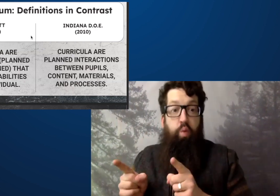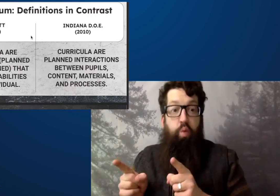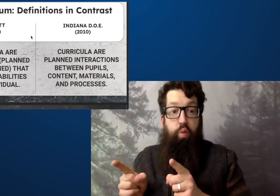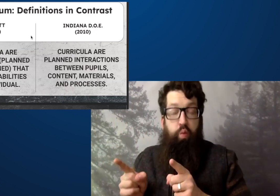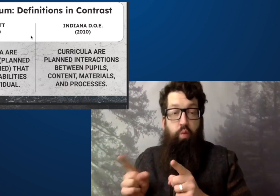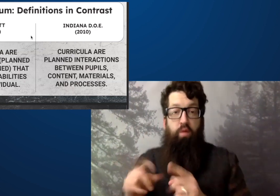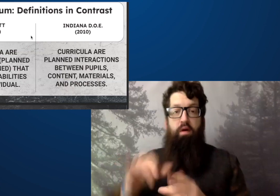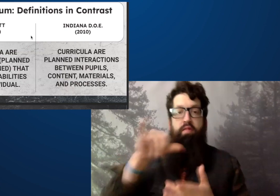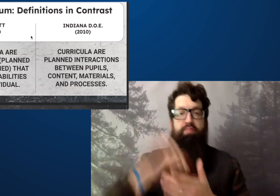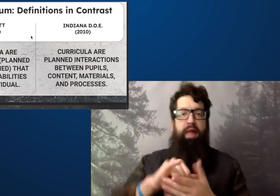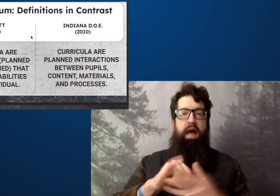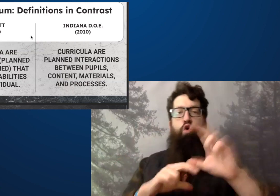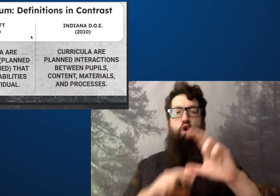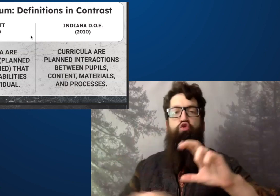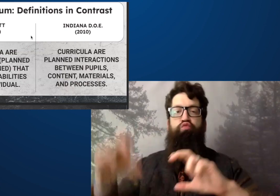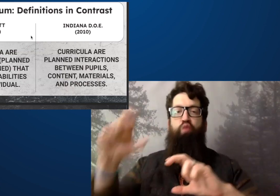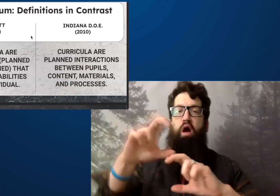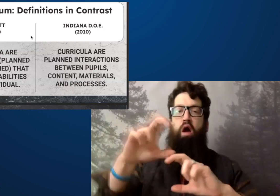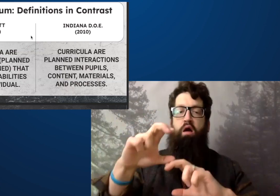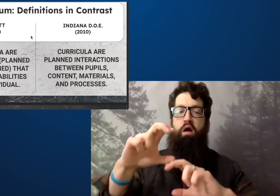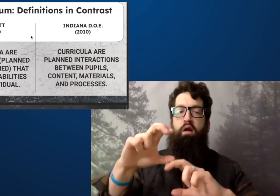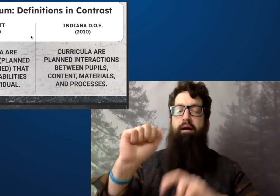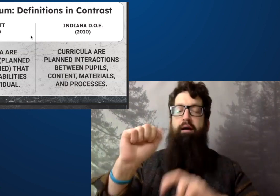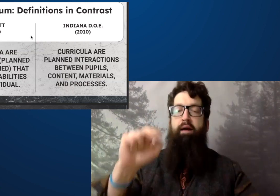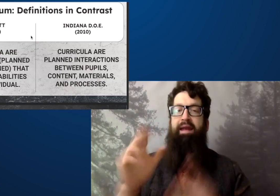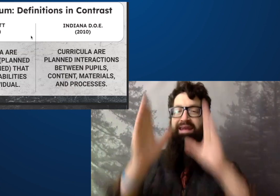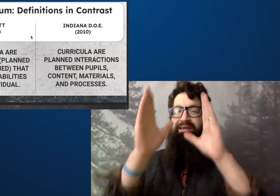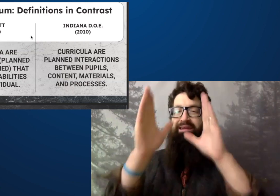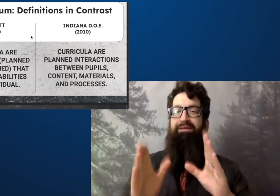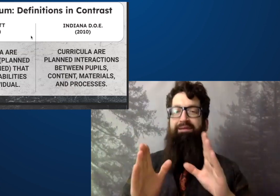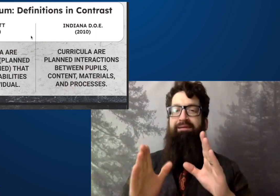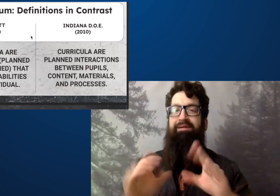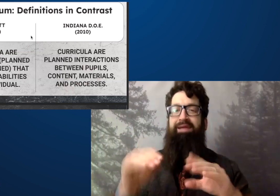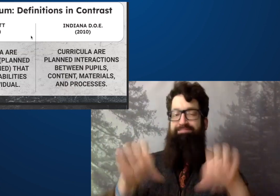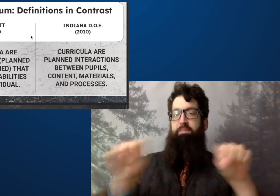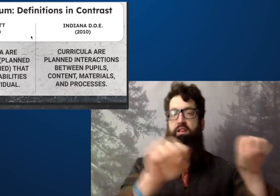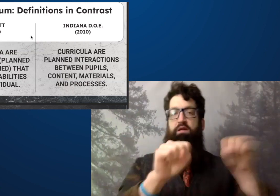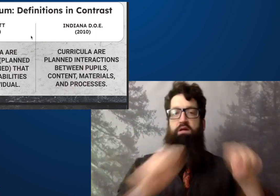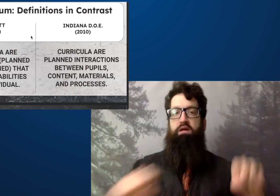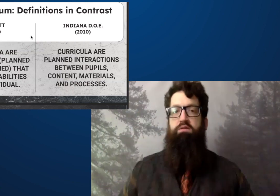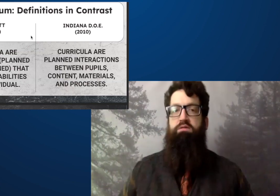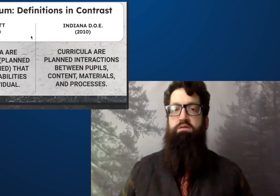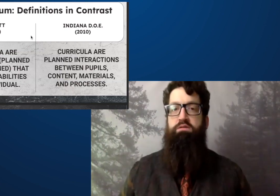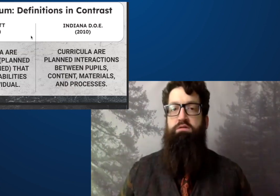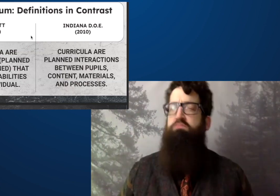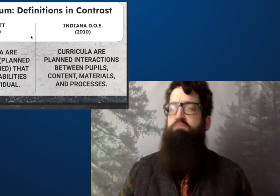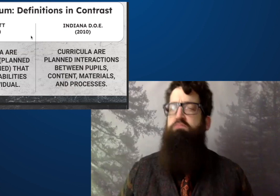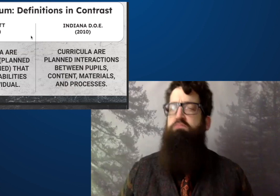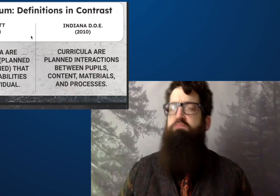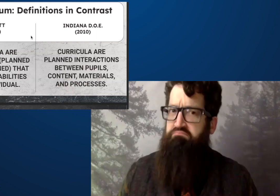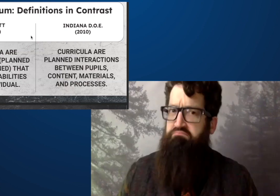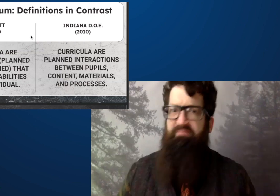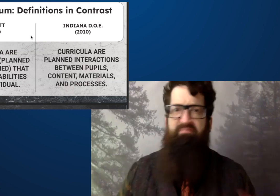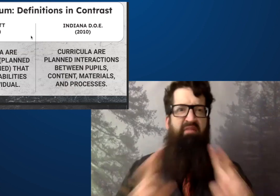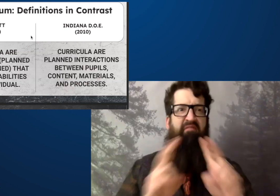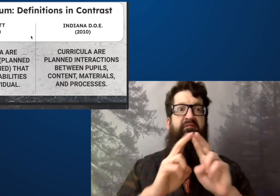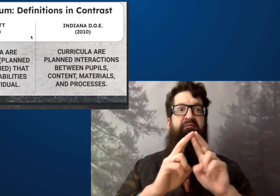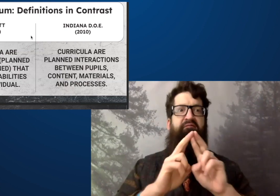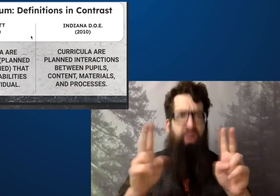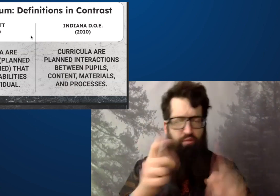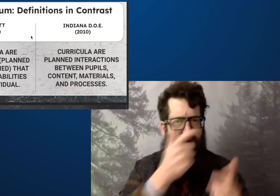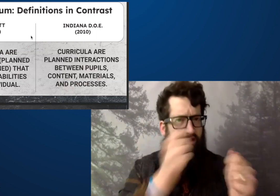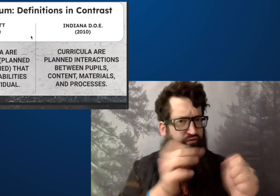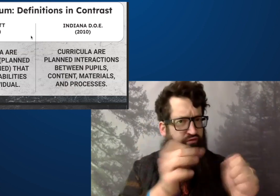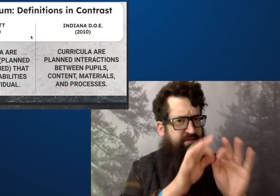be them planned or unplanned, that construct abilities in an individual.